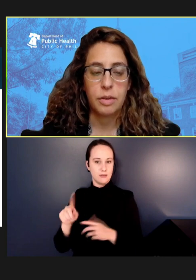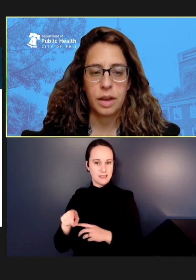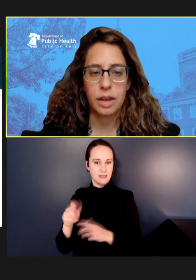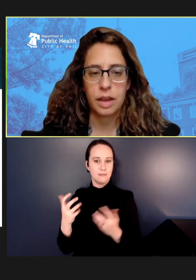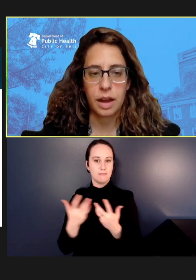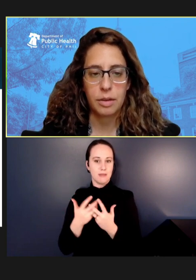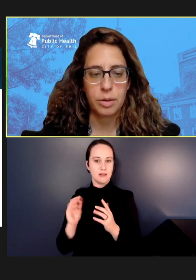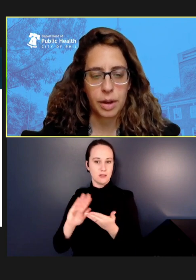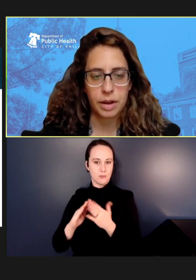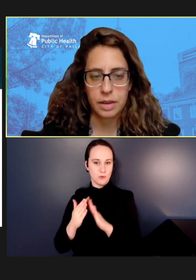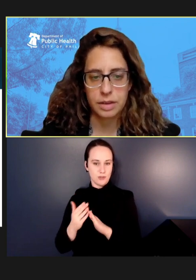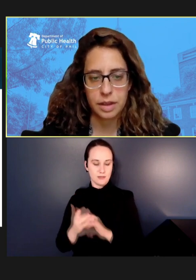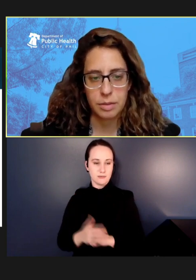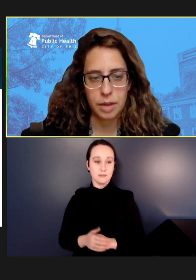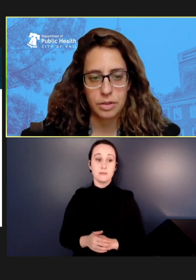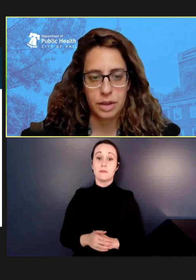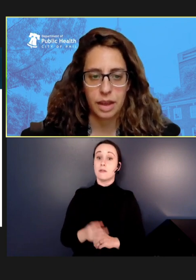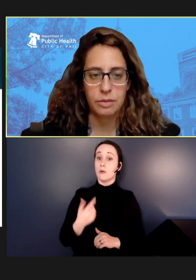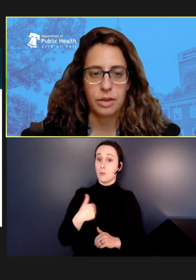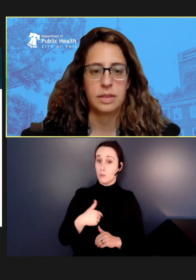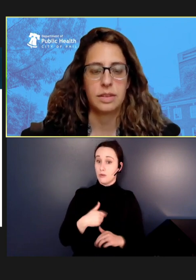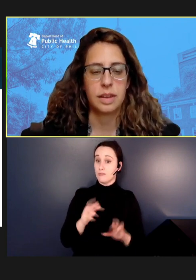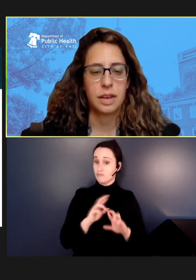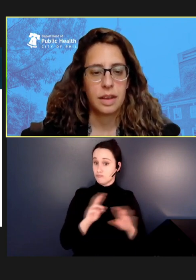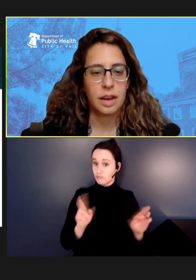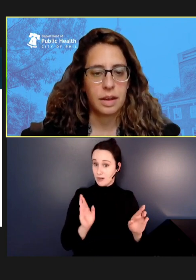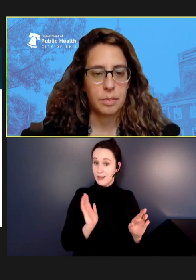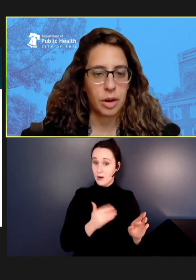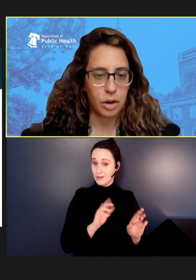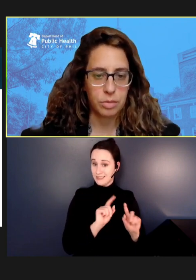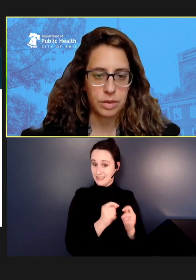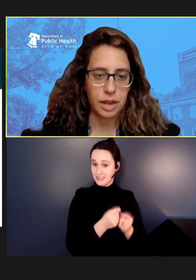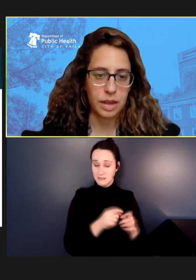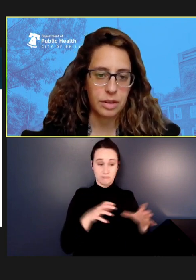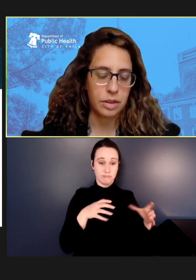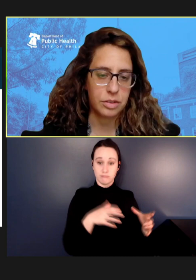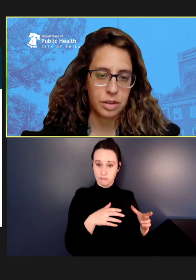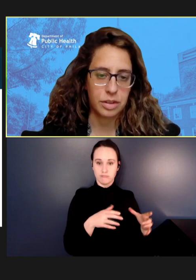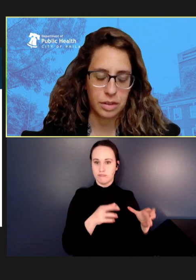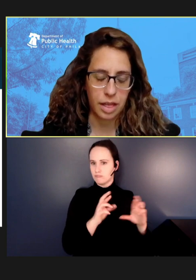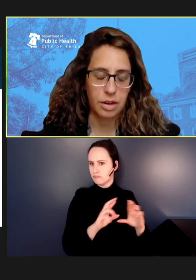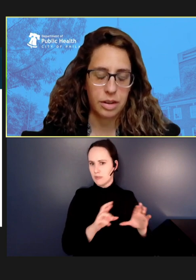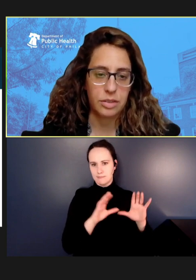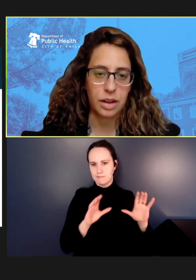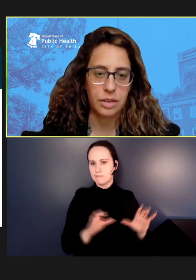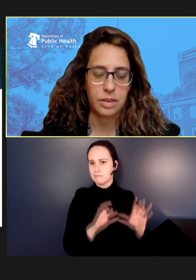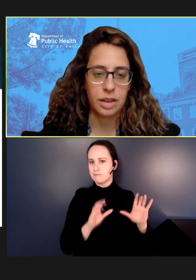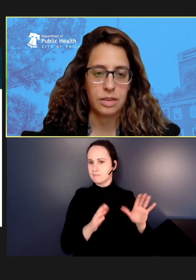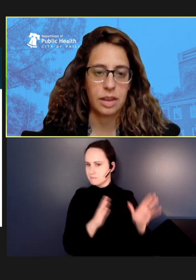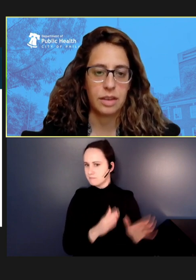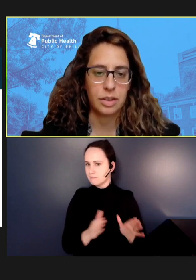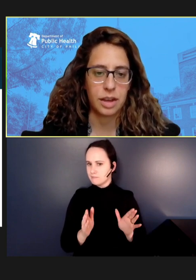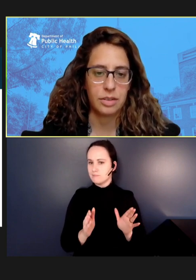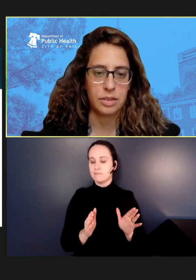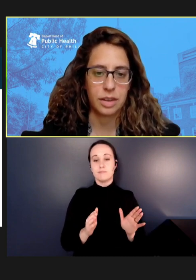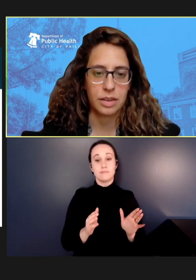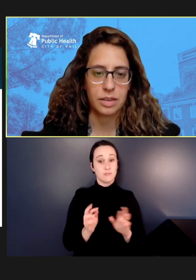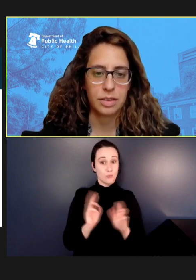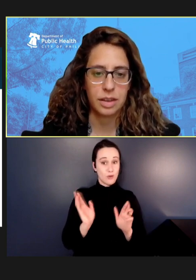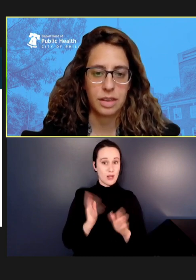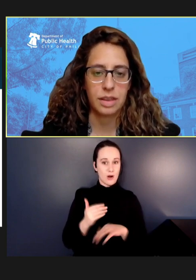We -- our preparedness team actually canvassed homes and early childhood education centers in the